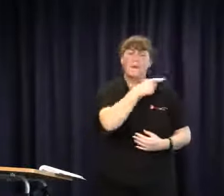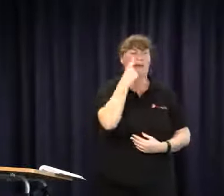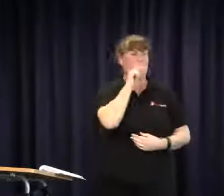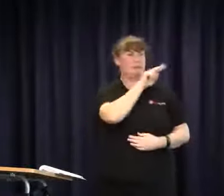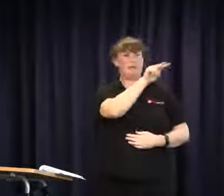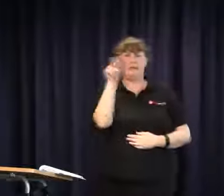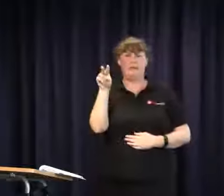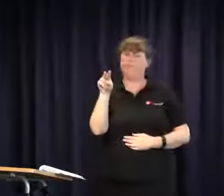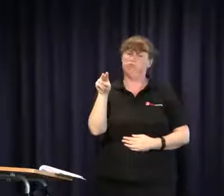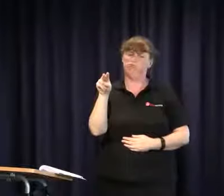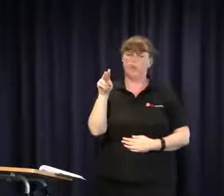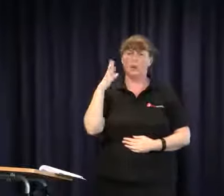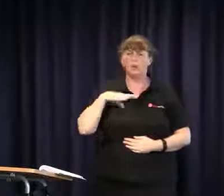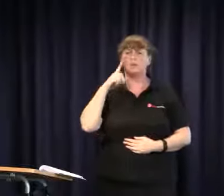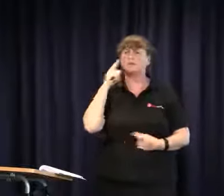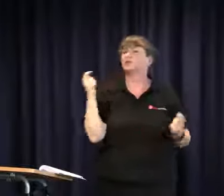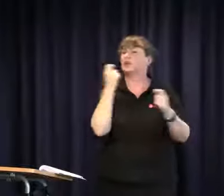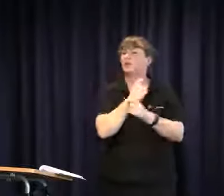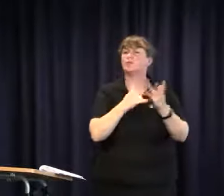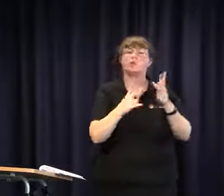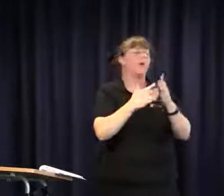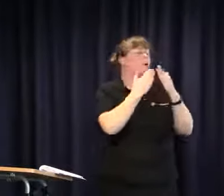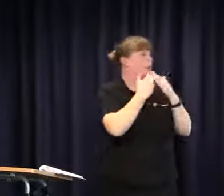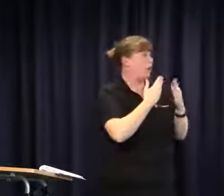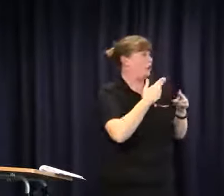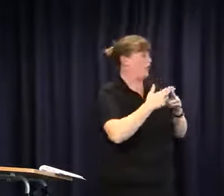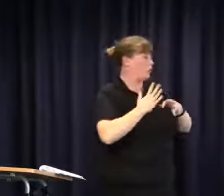He doesn't have deaf children, but he can certainly identify major issues that need